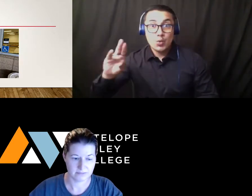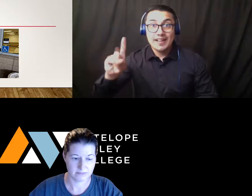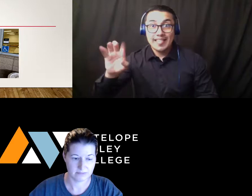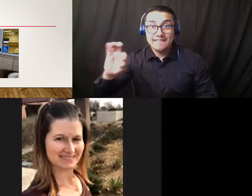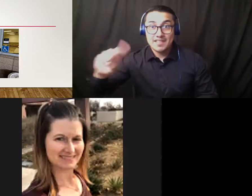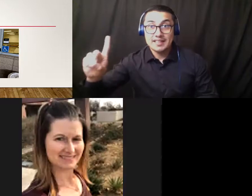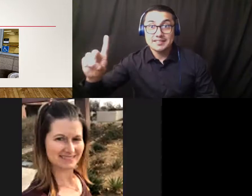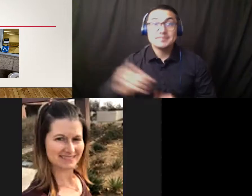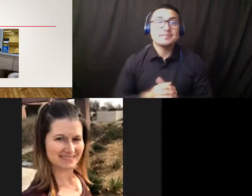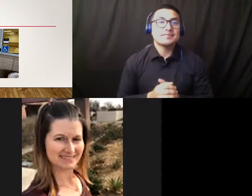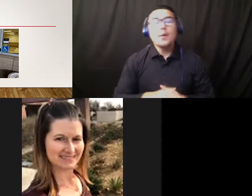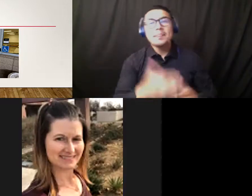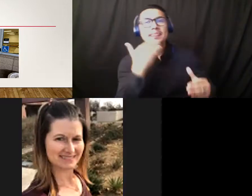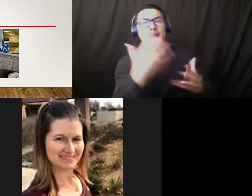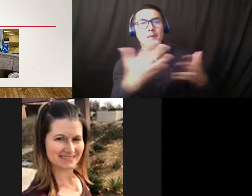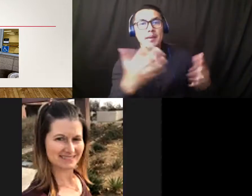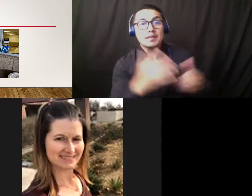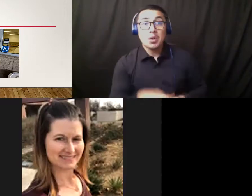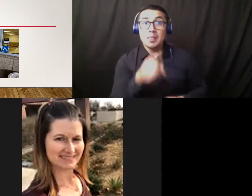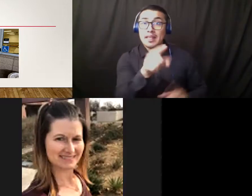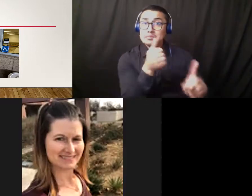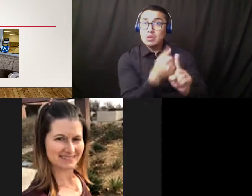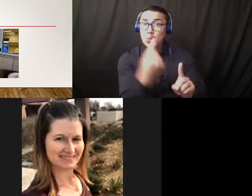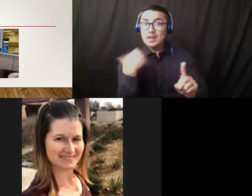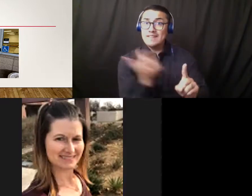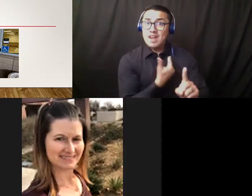This is one of our custodians and he's using one of the new electrostatic